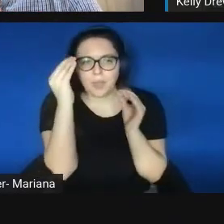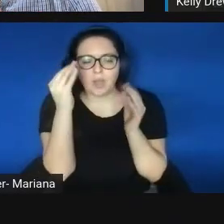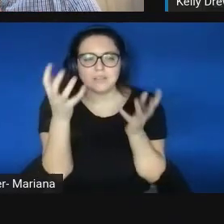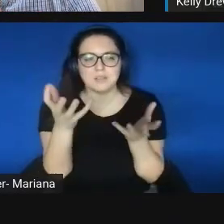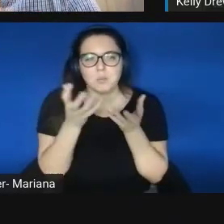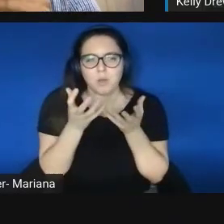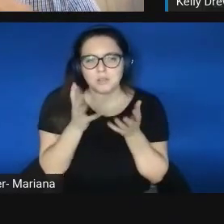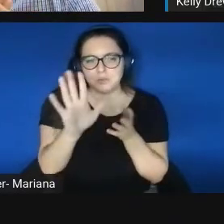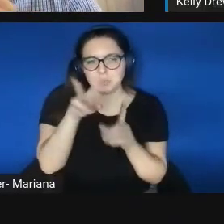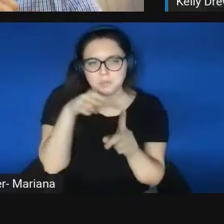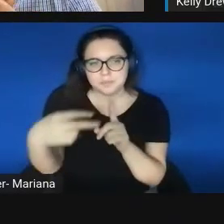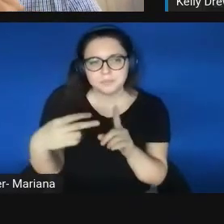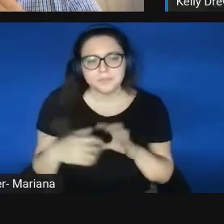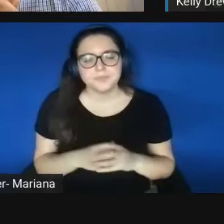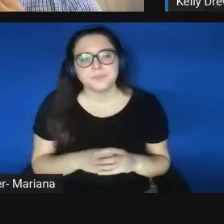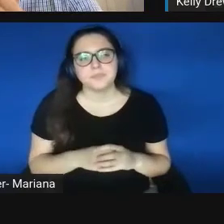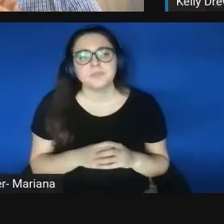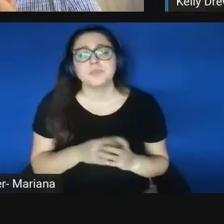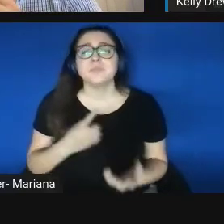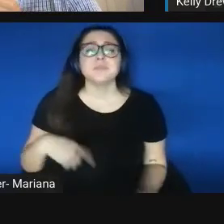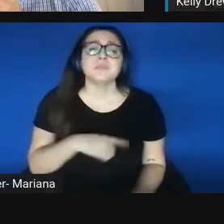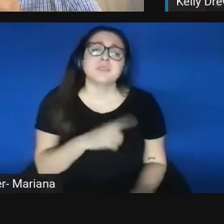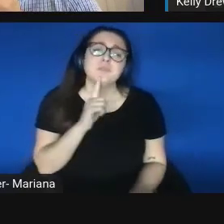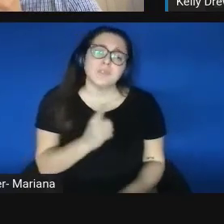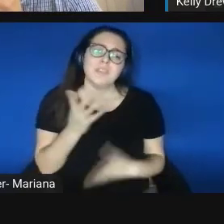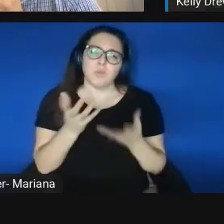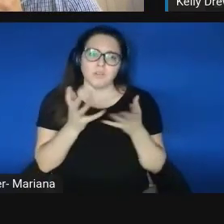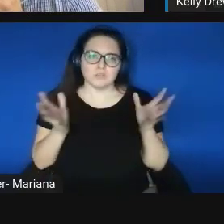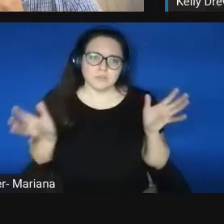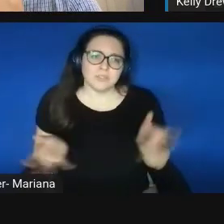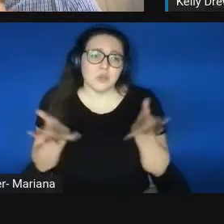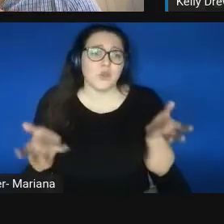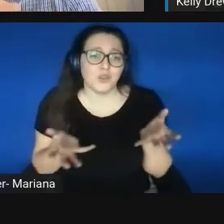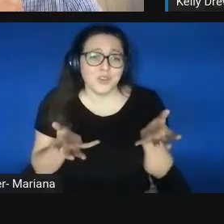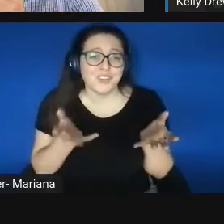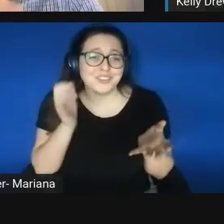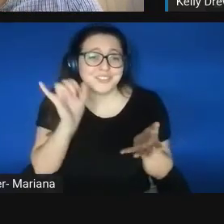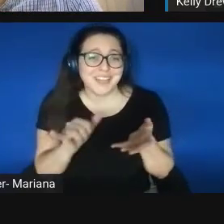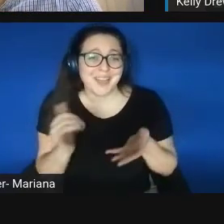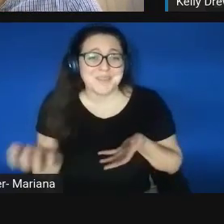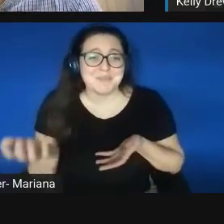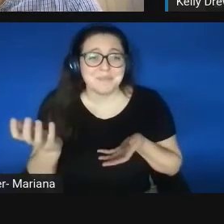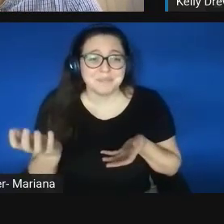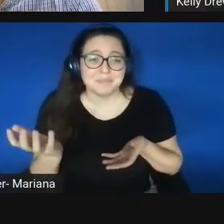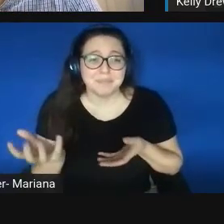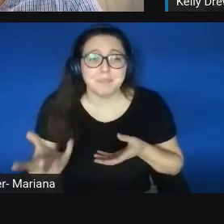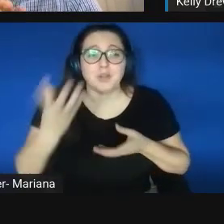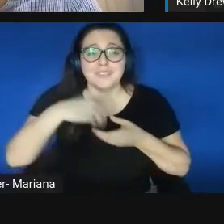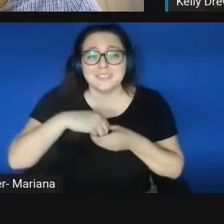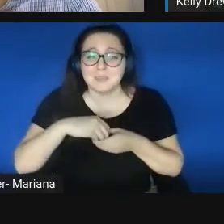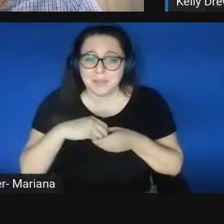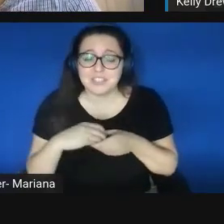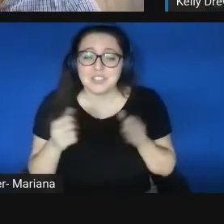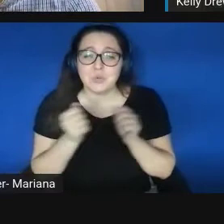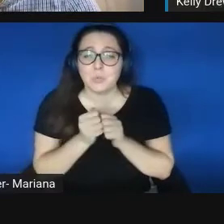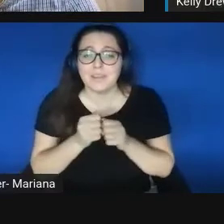So, you know, we really want to encourage that partnership from underrepresented groups in a small business program.